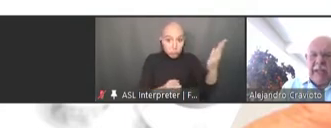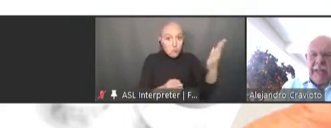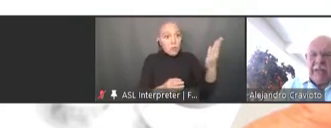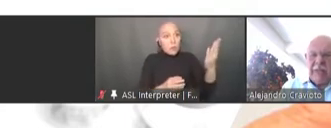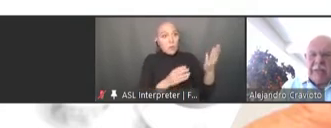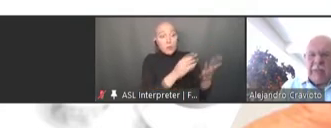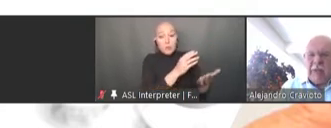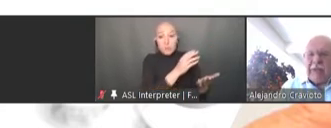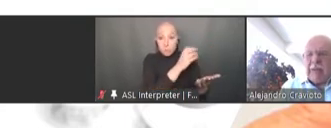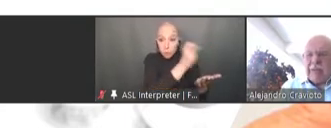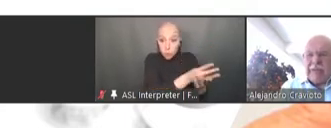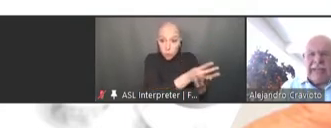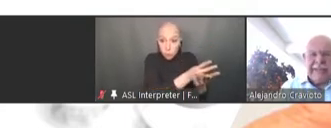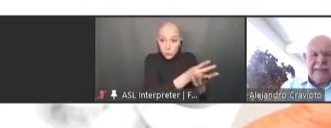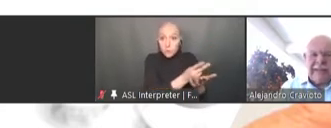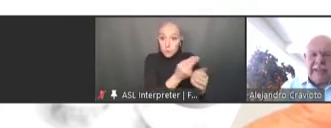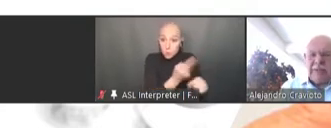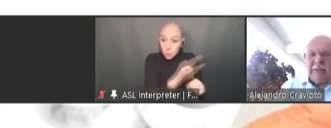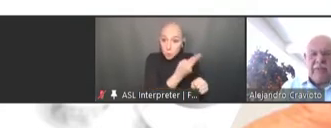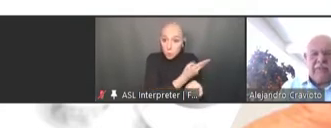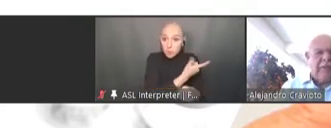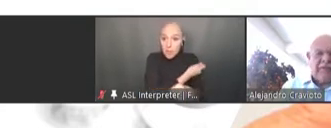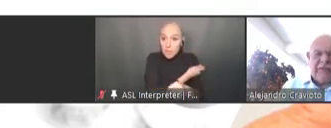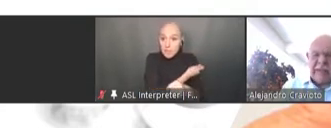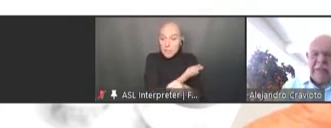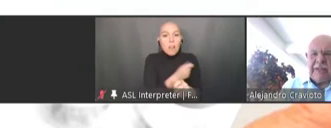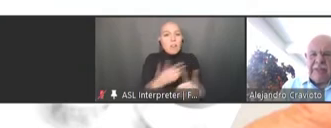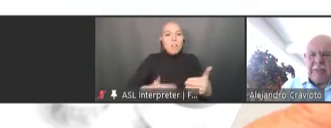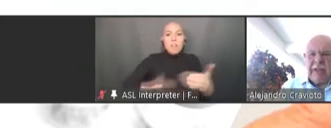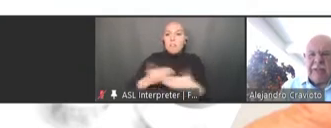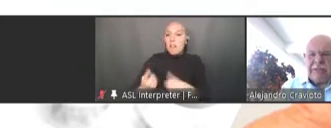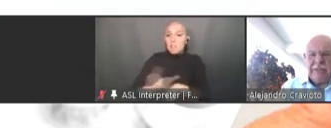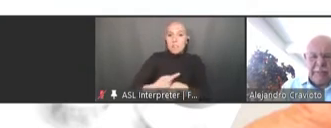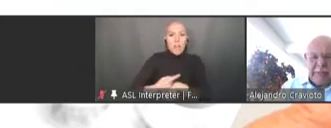they could be rolled out the next day to go from the factory to the arms of the people